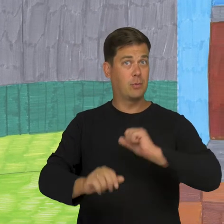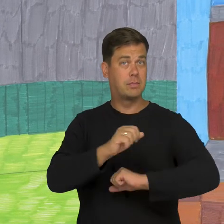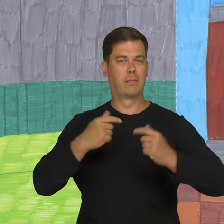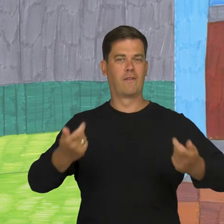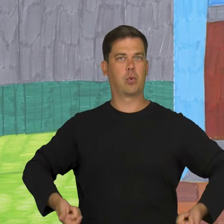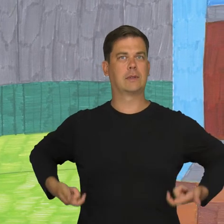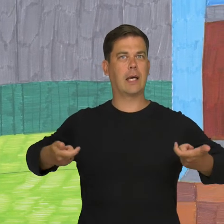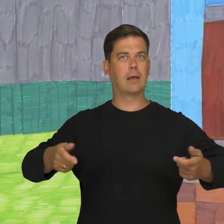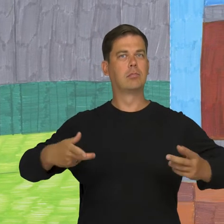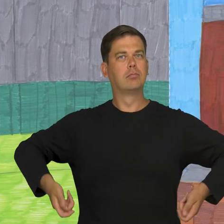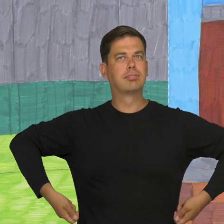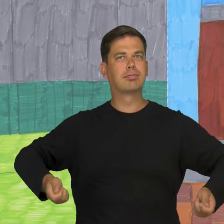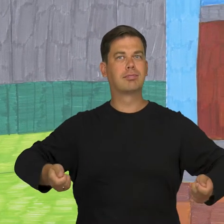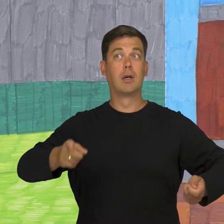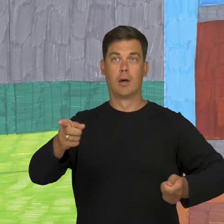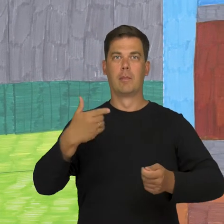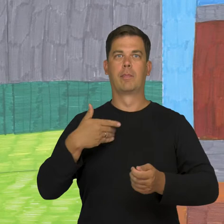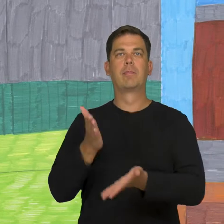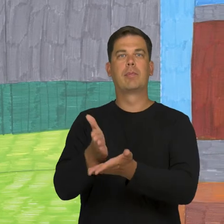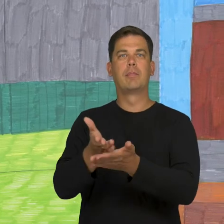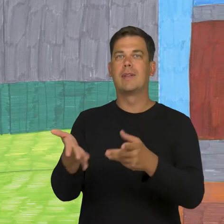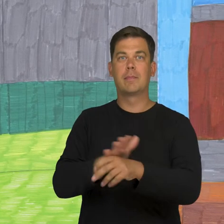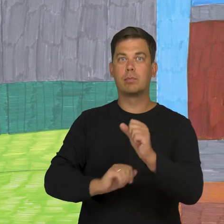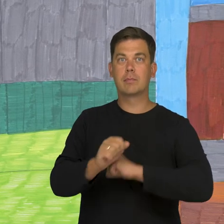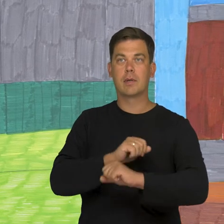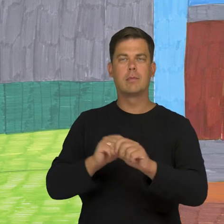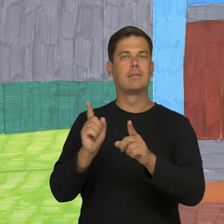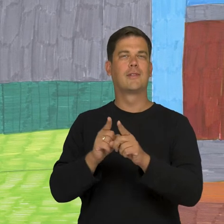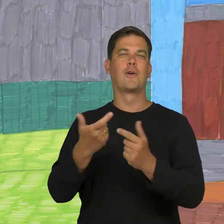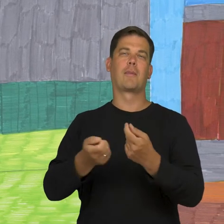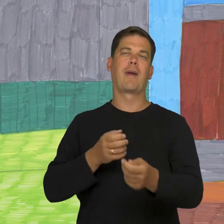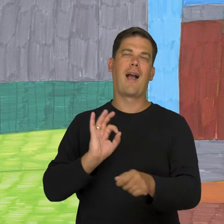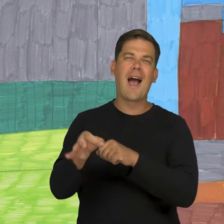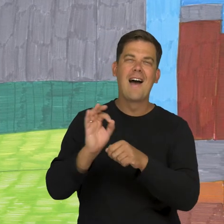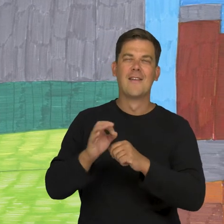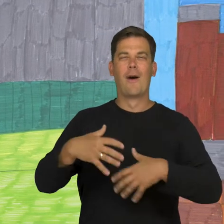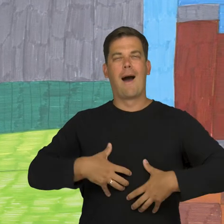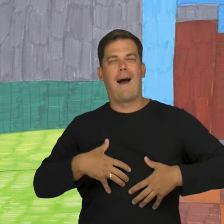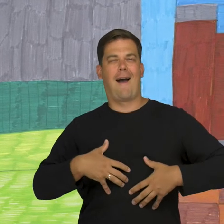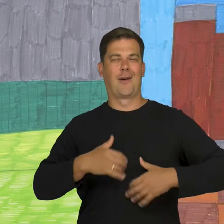about a wheelchair-bound man. An actor helped the man with disability did some jokes and experiments.